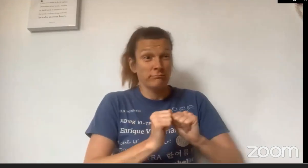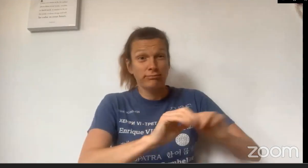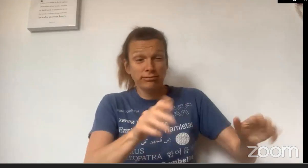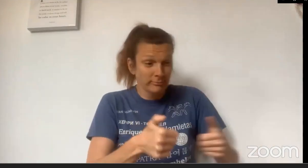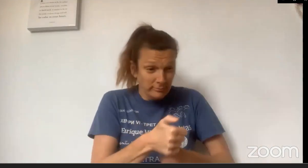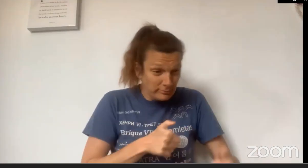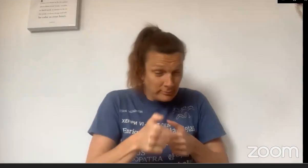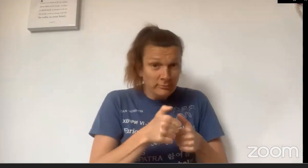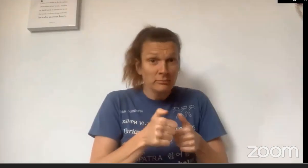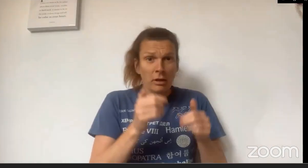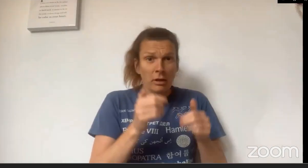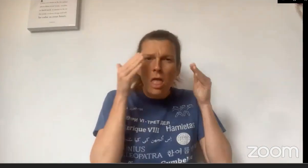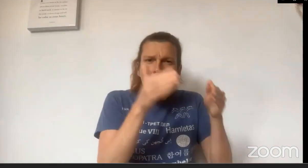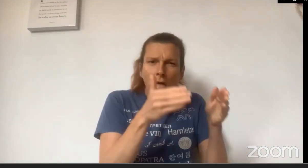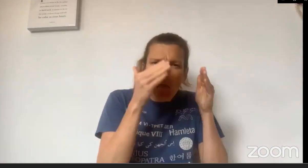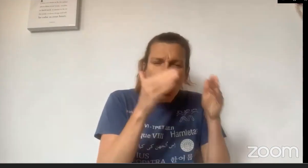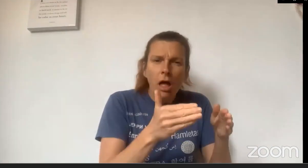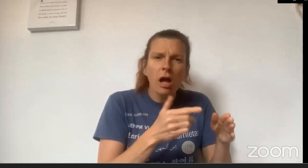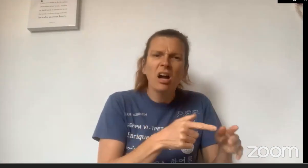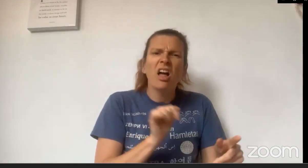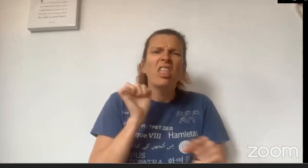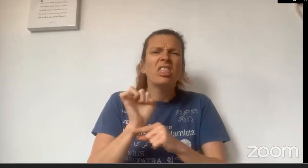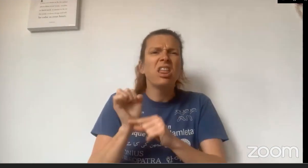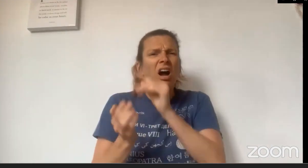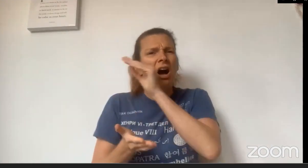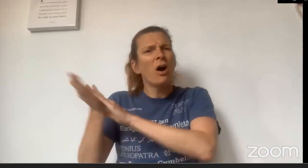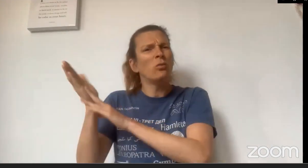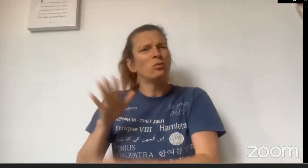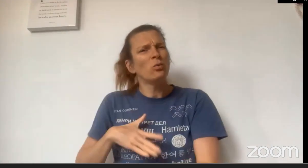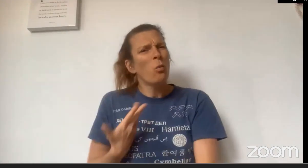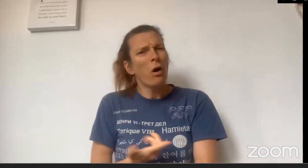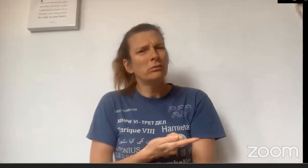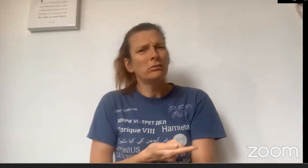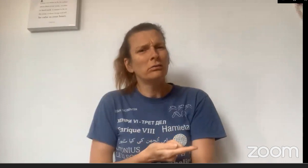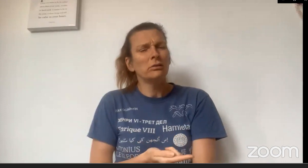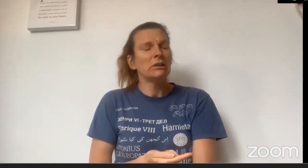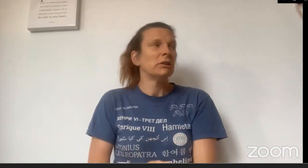texting her friends, she would be focused on checking her Instagram. She didn't want to go out!